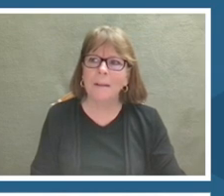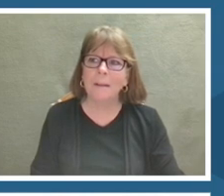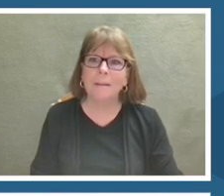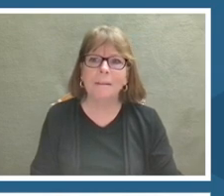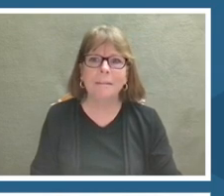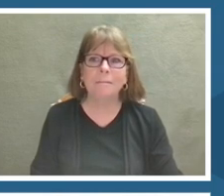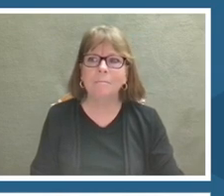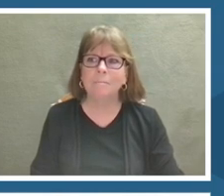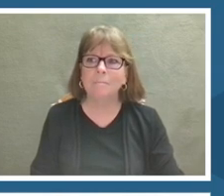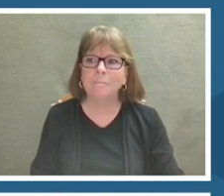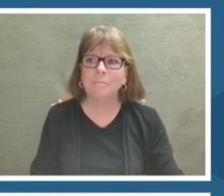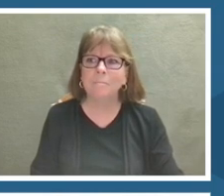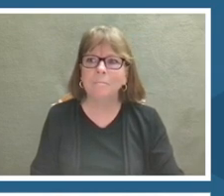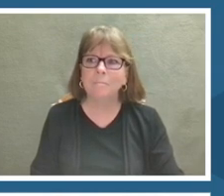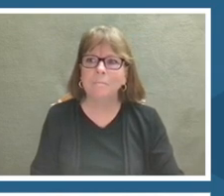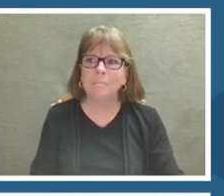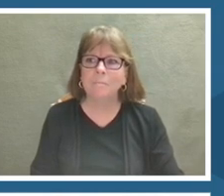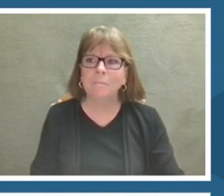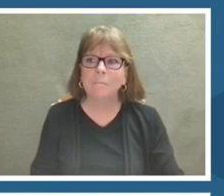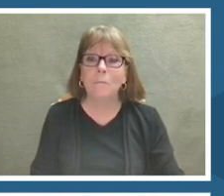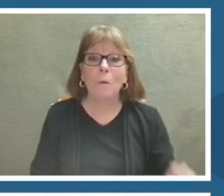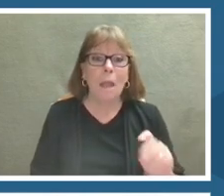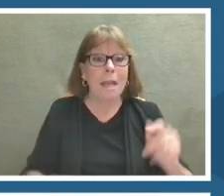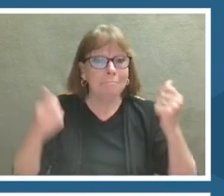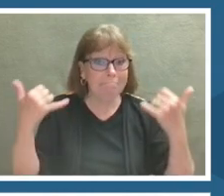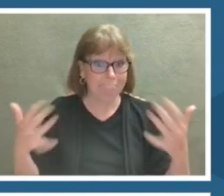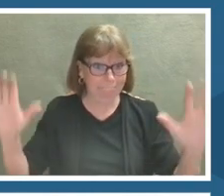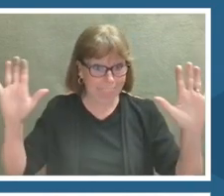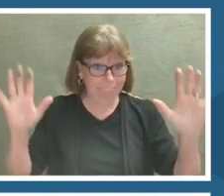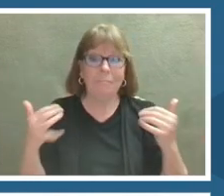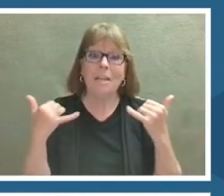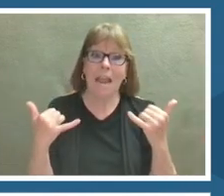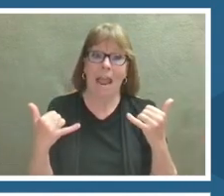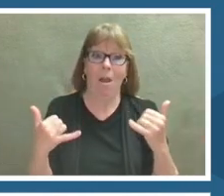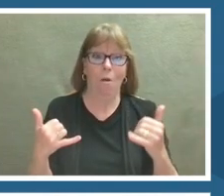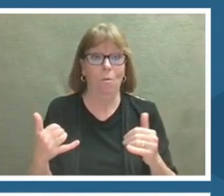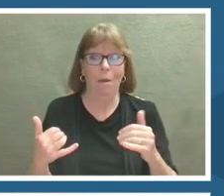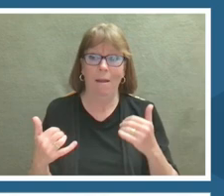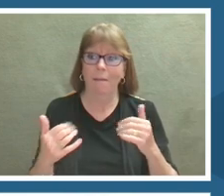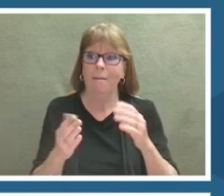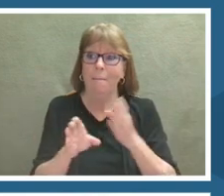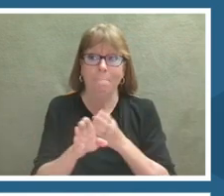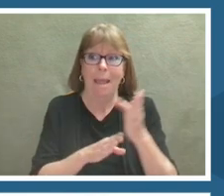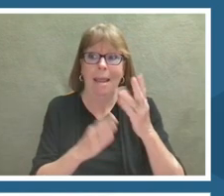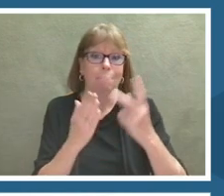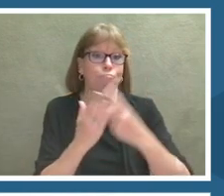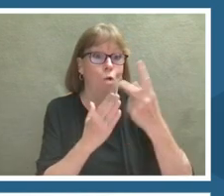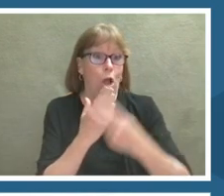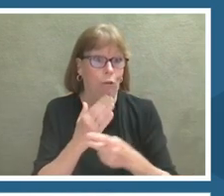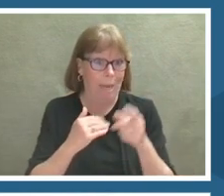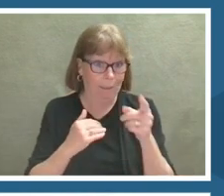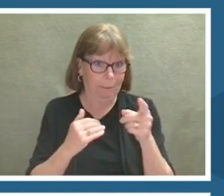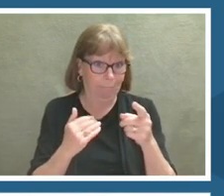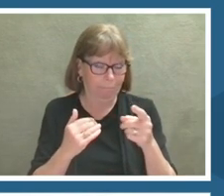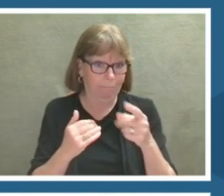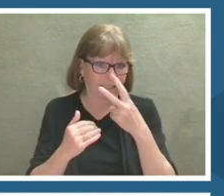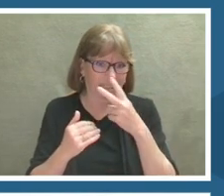Done with that. Were going to go into the main project page here for journey through unexploded star.